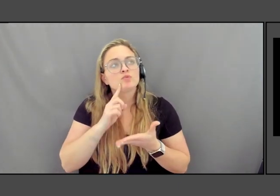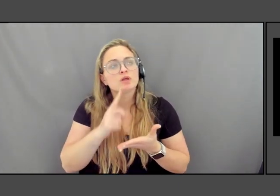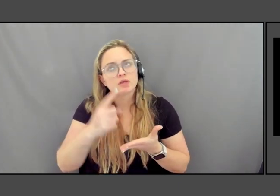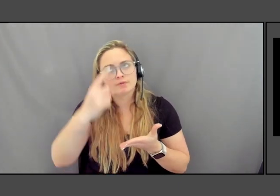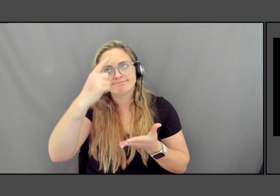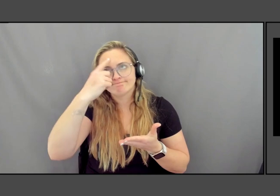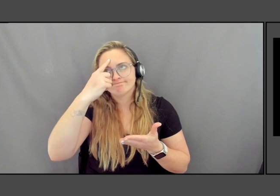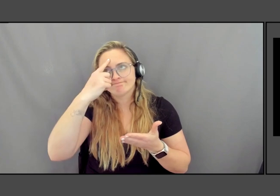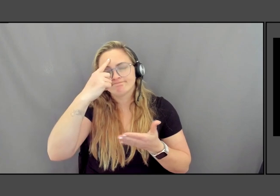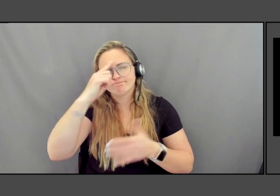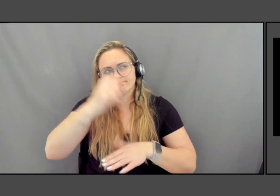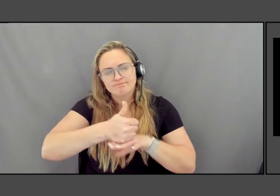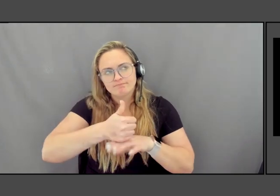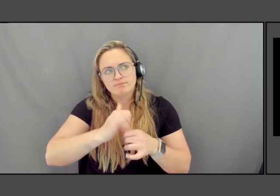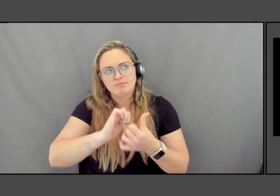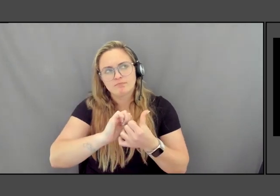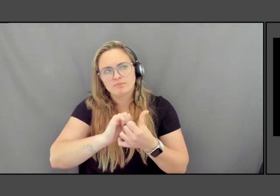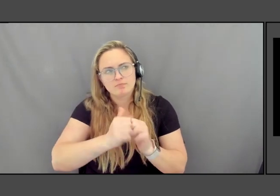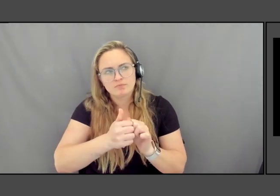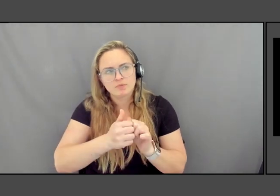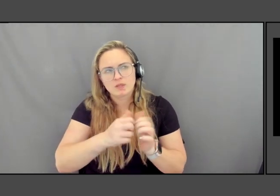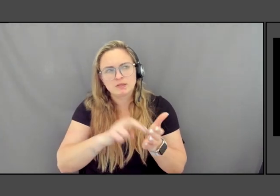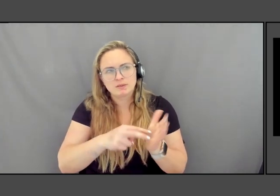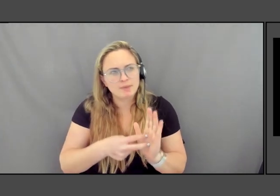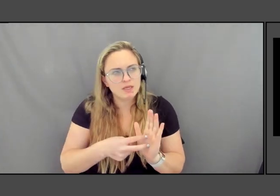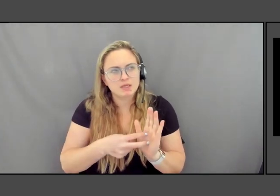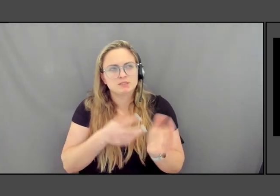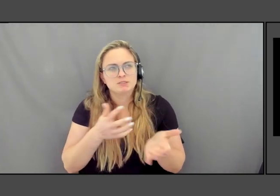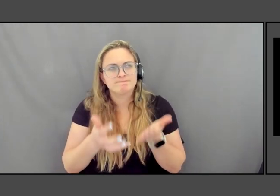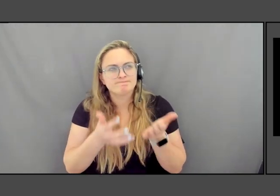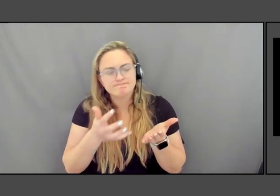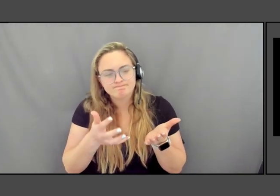what does that even mean to try to look at these places